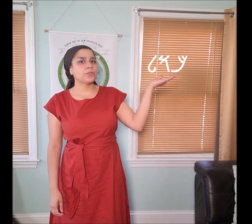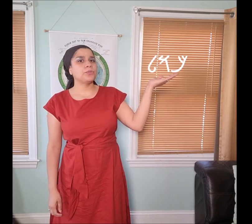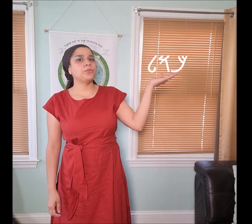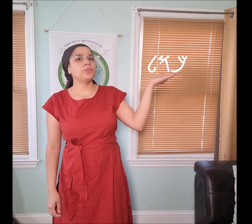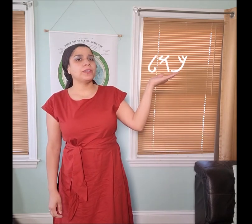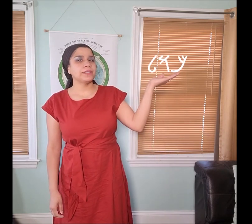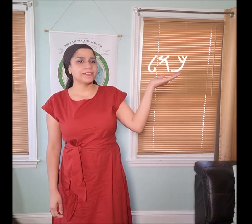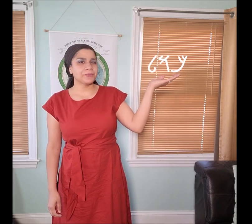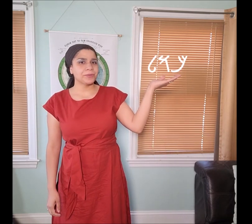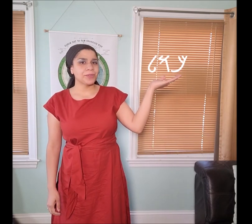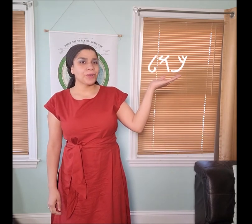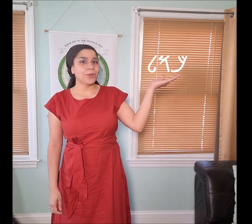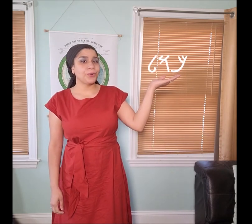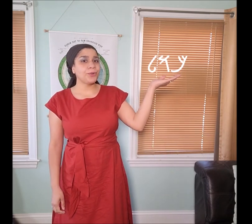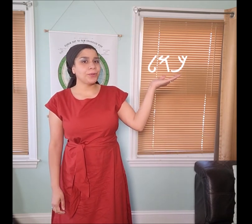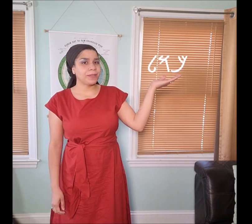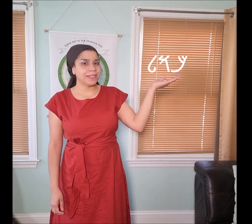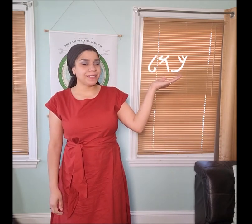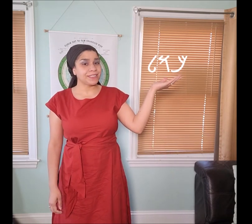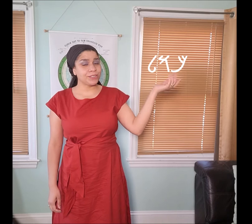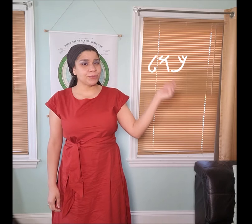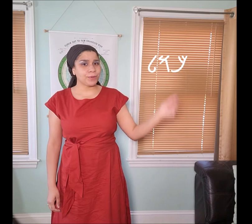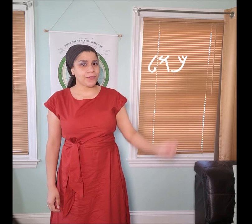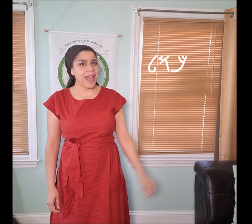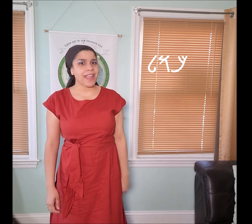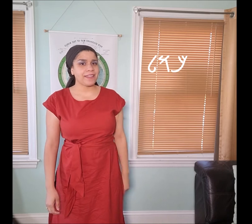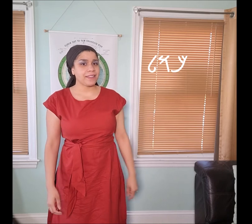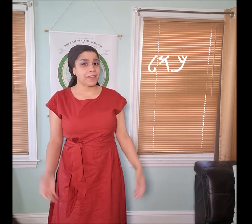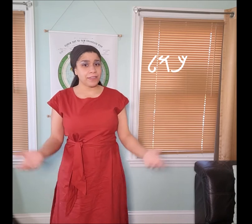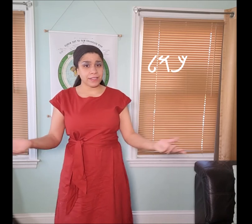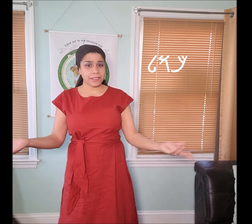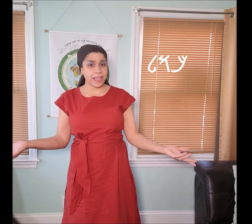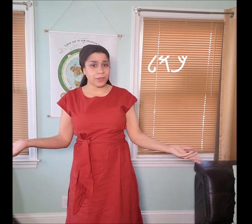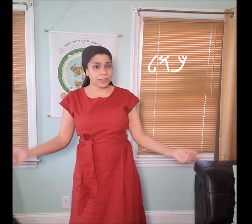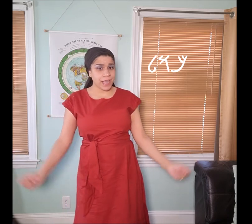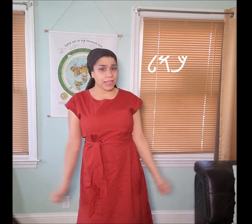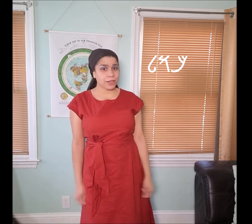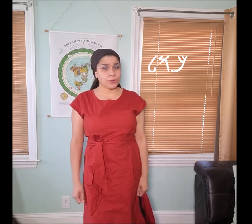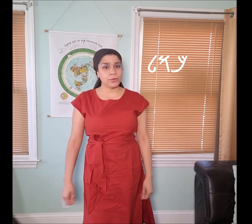"𐤊𐤅𐤋 Kul" means to provide. This is how you sign “kul”.